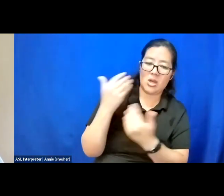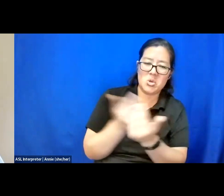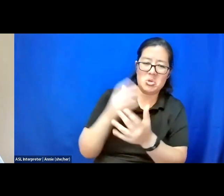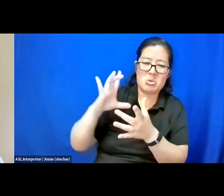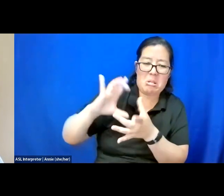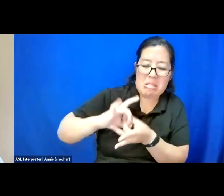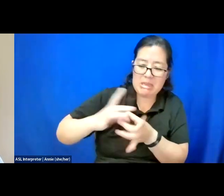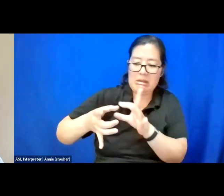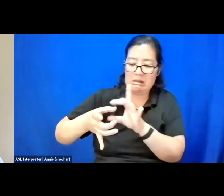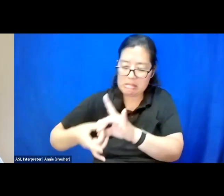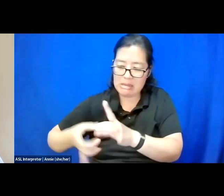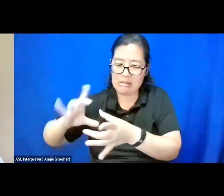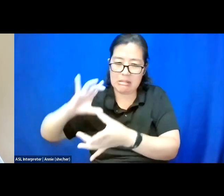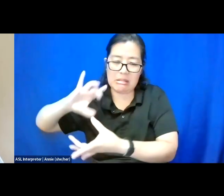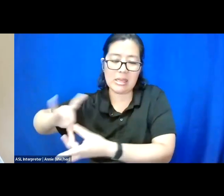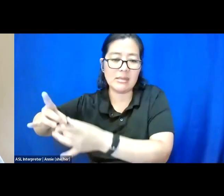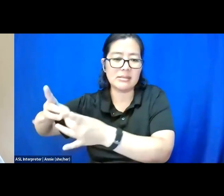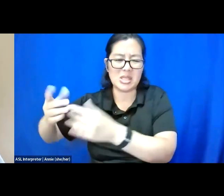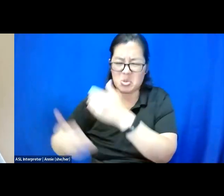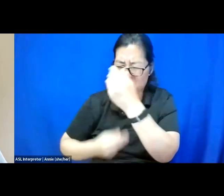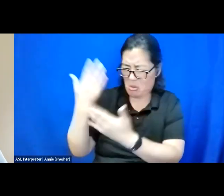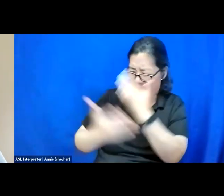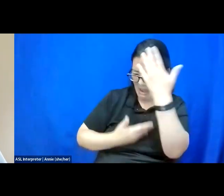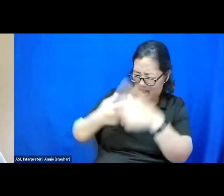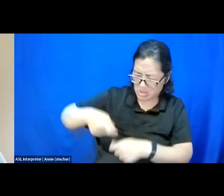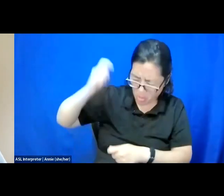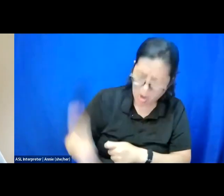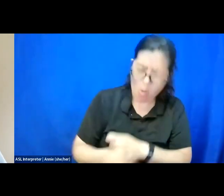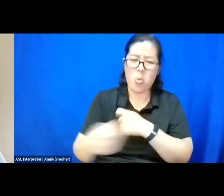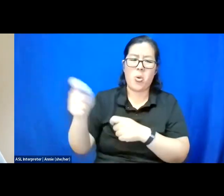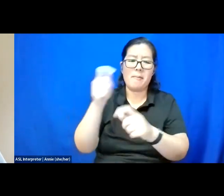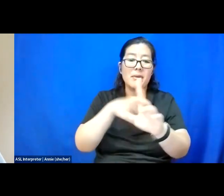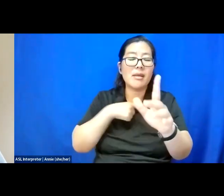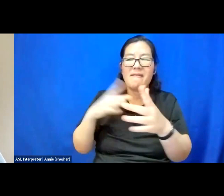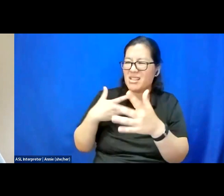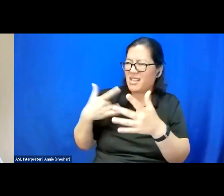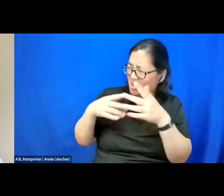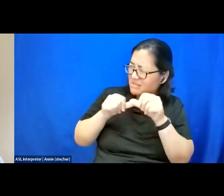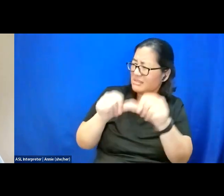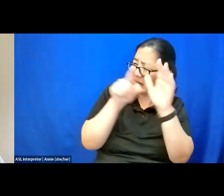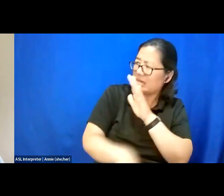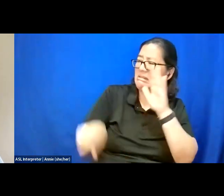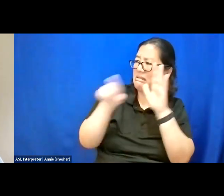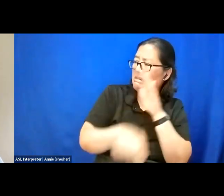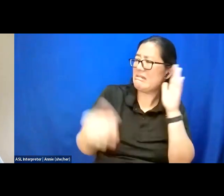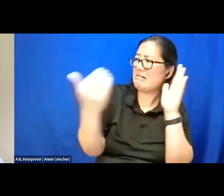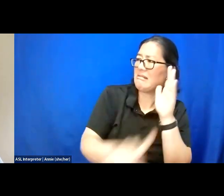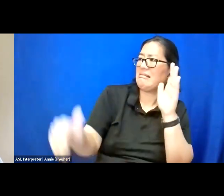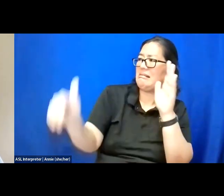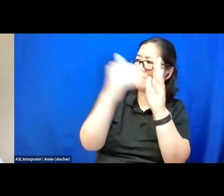on that chain and new hands is on that whip. It feels like they're going to keep killing me too.